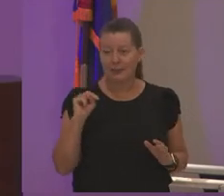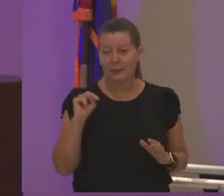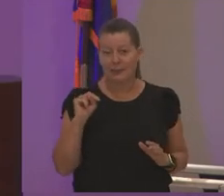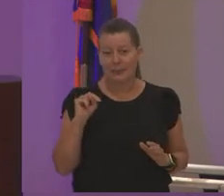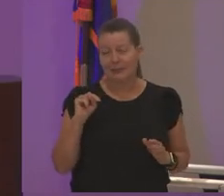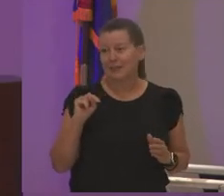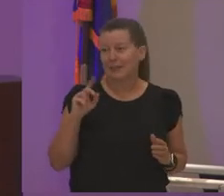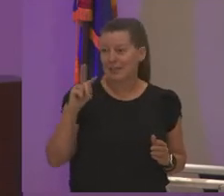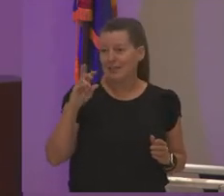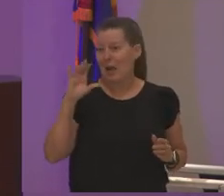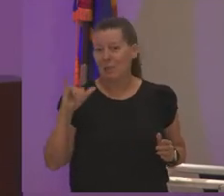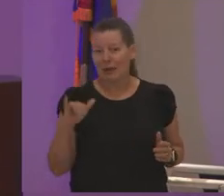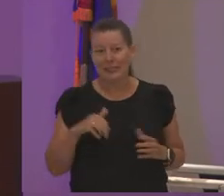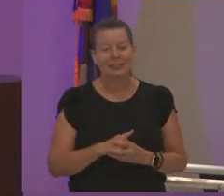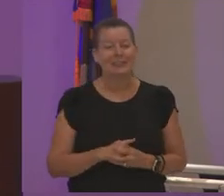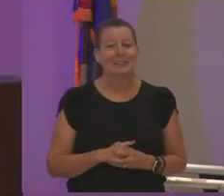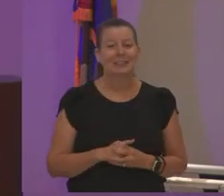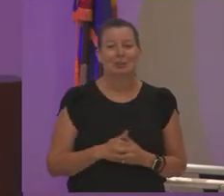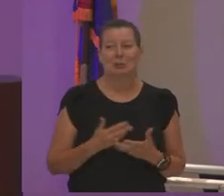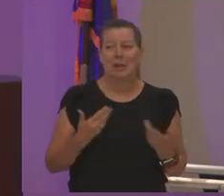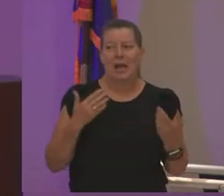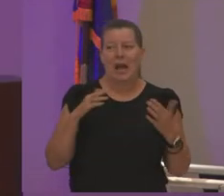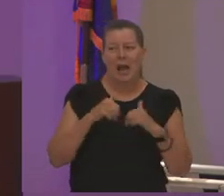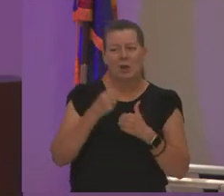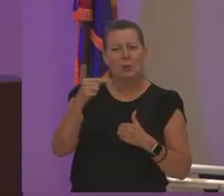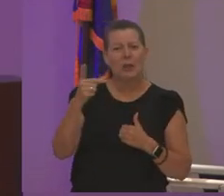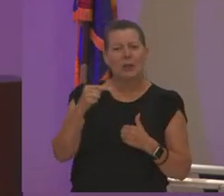ever get into the equation she's like i don't know we're going to paint it though don't worry